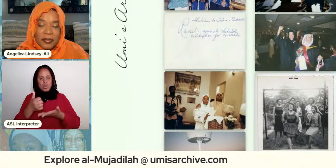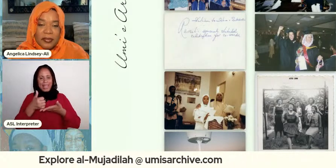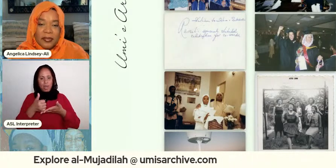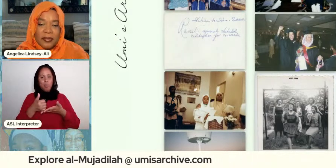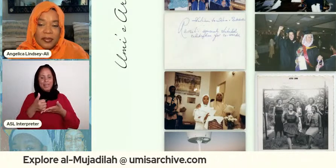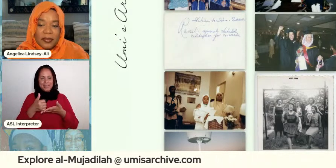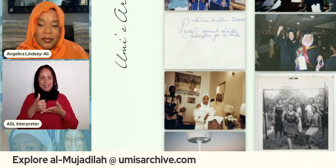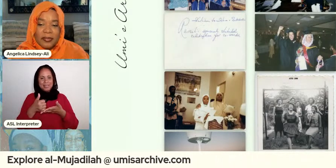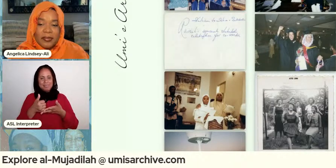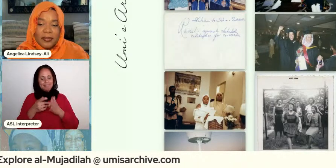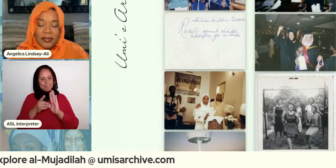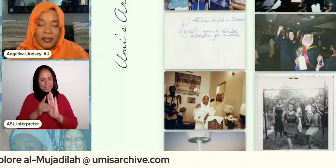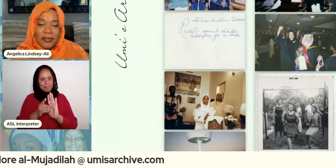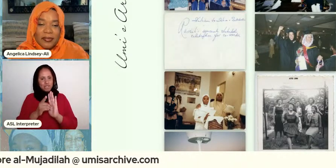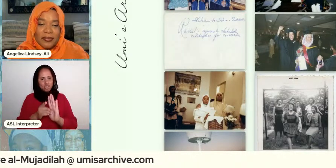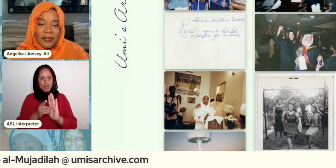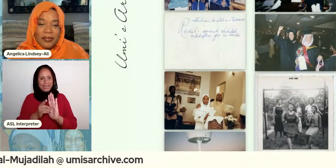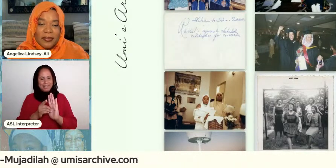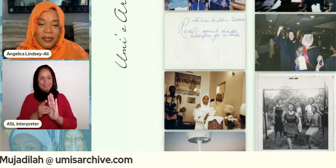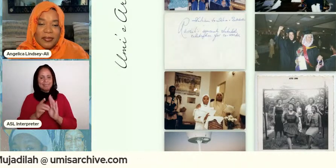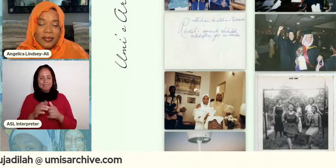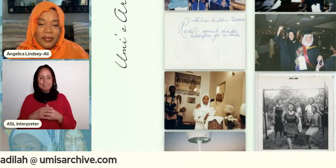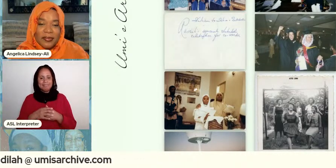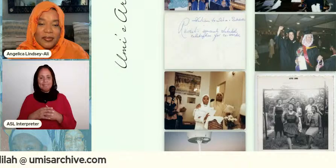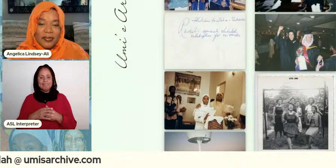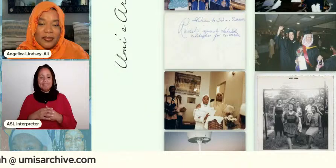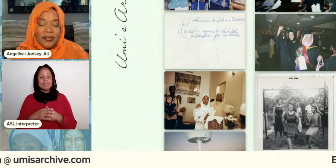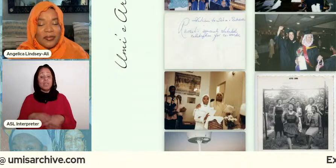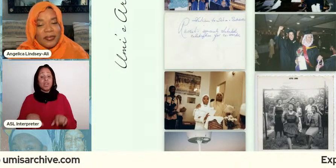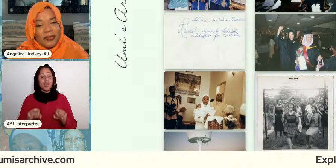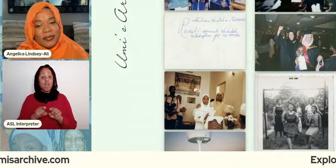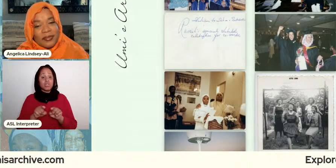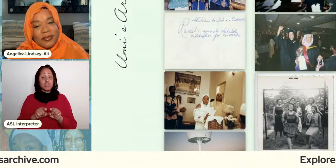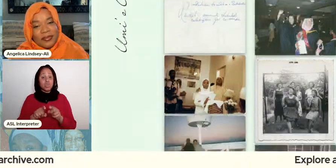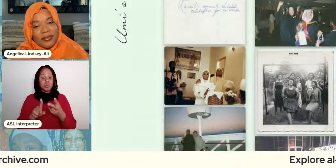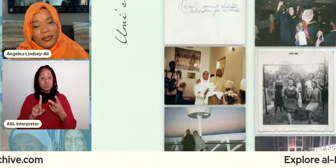sort of demonstrate you know in the process and then there's one other image that i wanted to